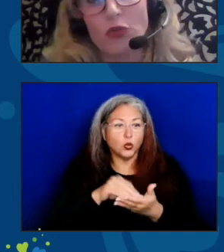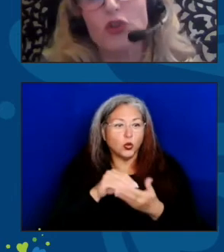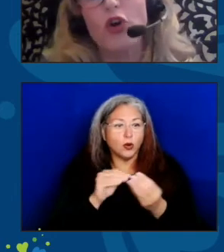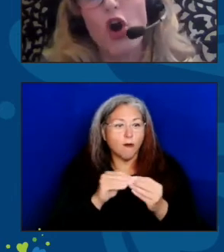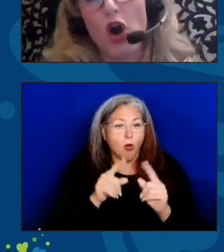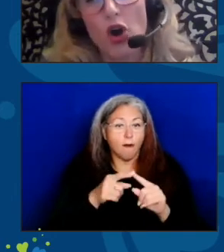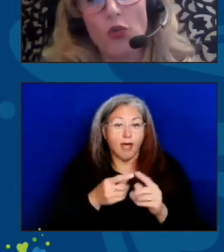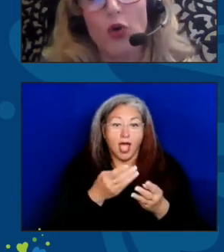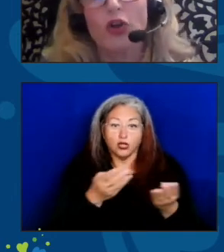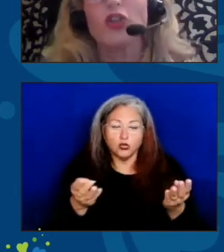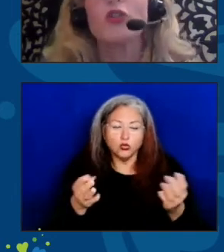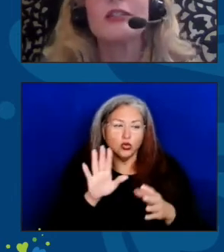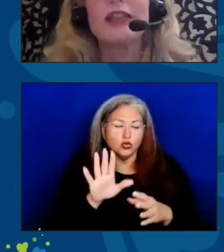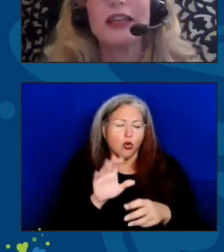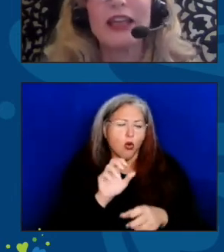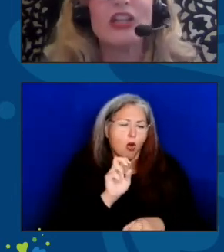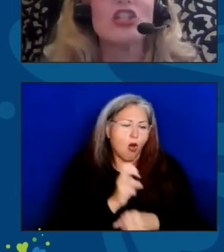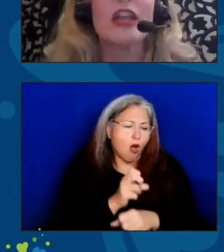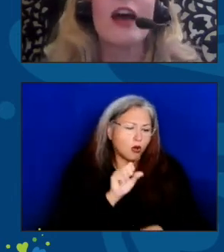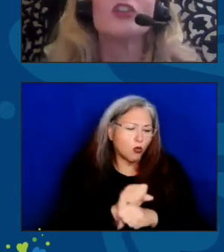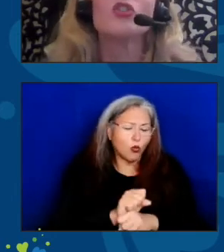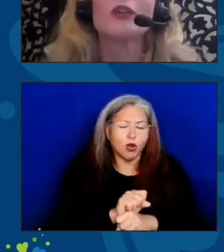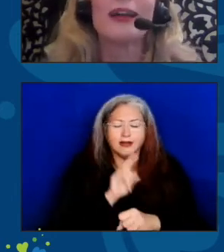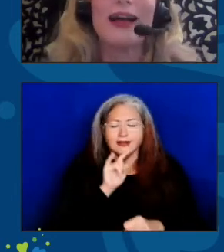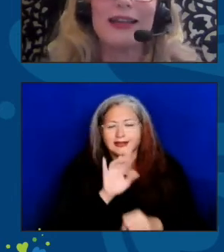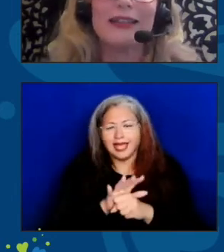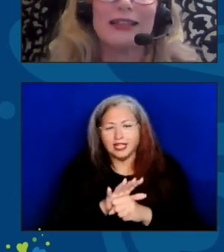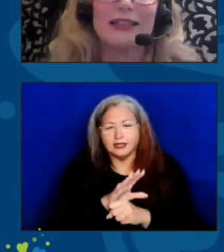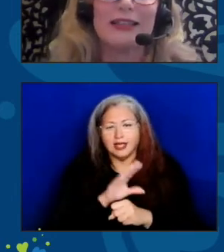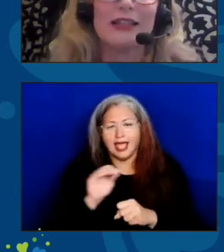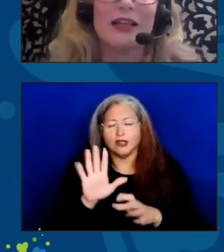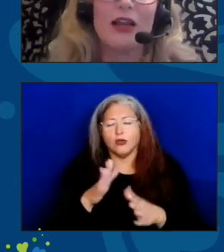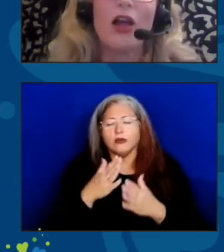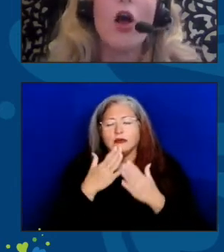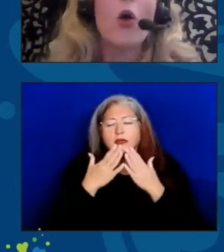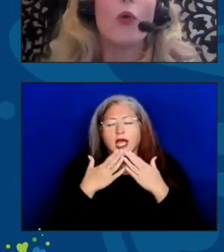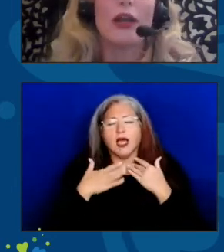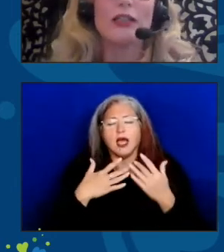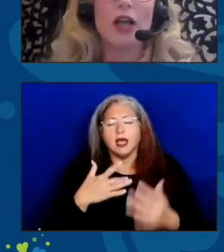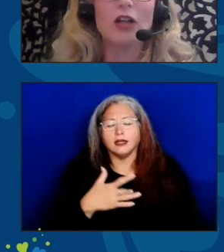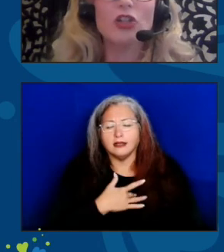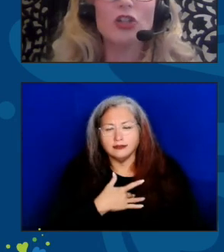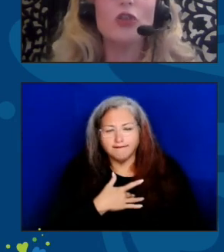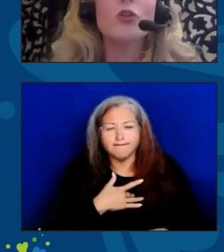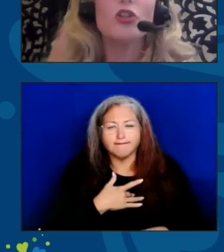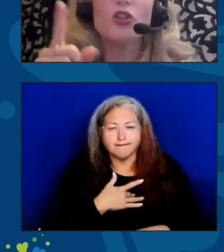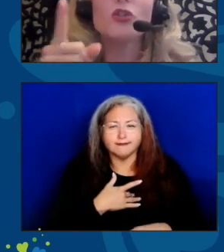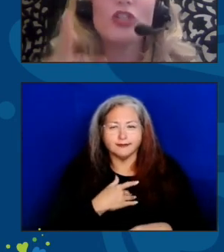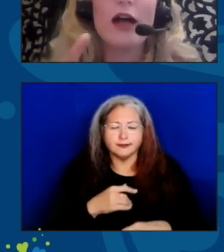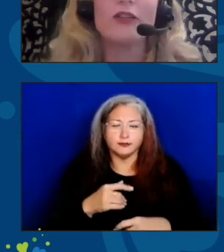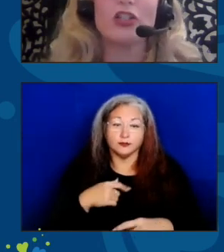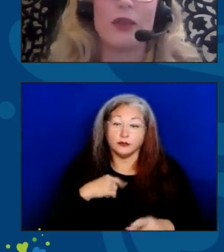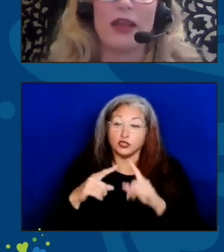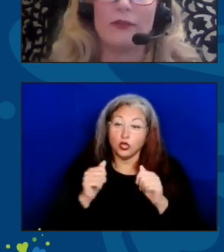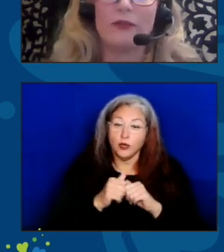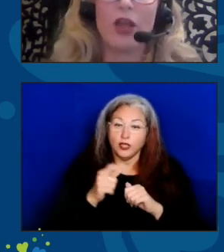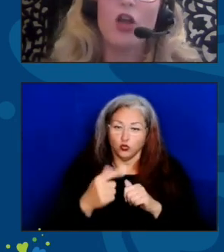your hard work, your dedication, and your kindness. When I talk to you, you challenge me.